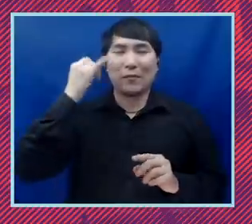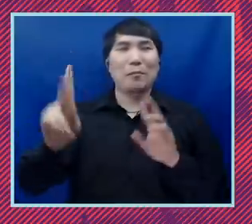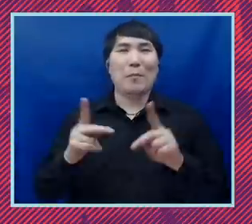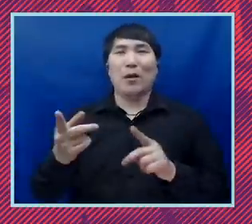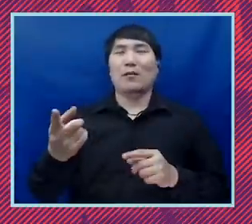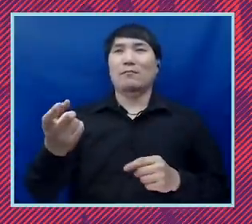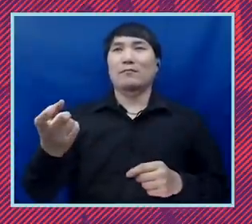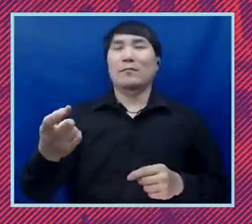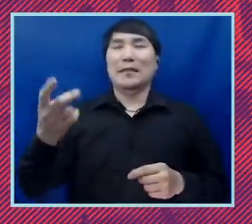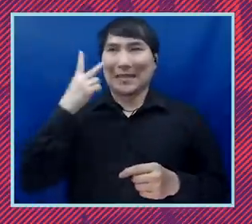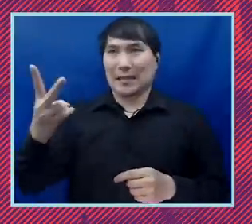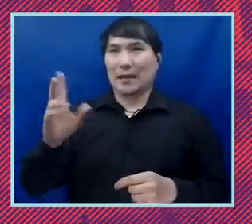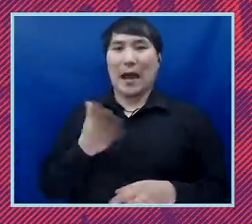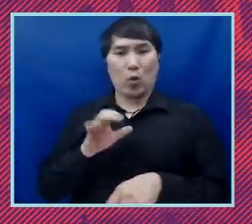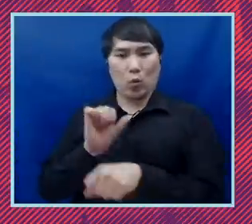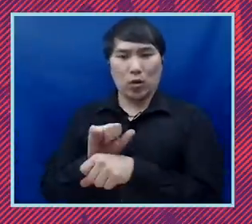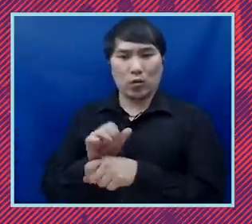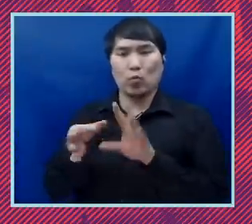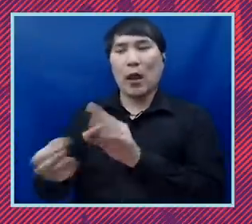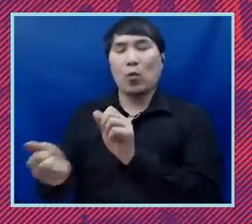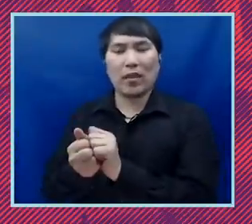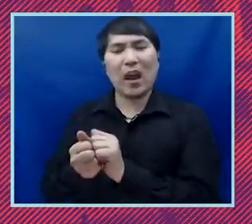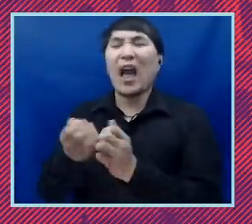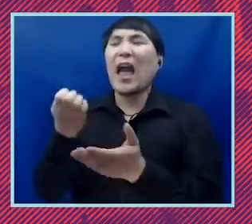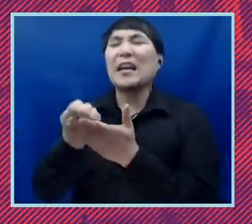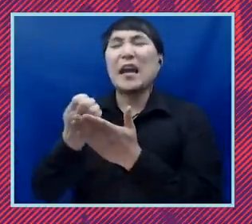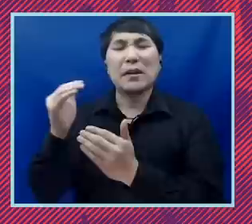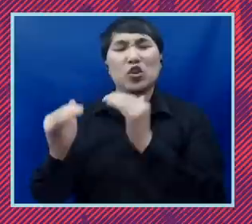to see us do work around economic justice, they say, "Well, why is that a civil liberties issue?"